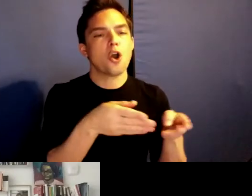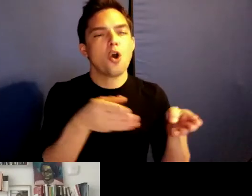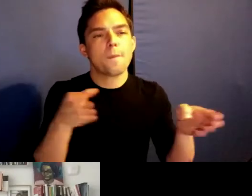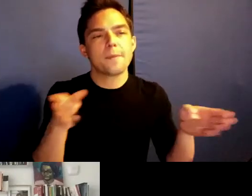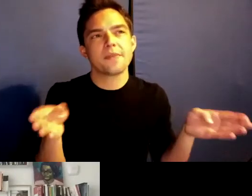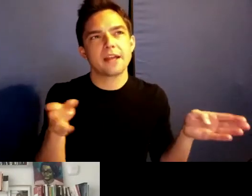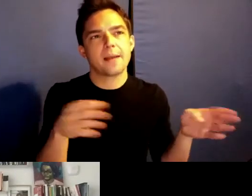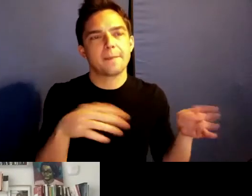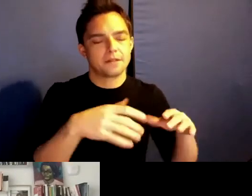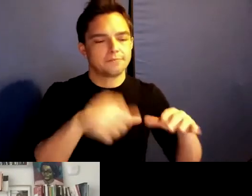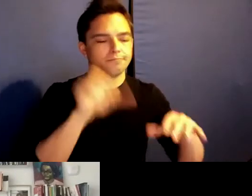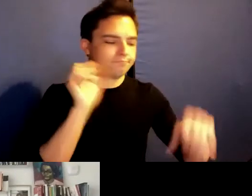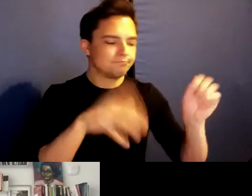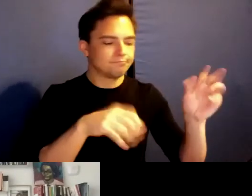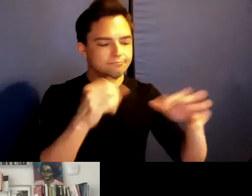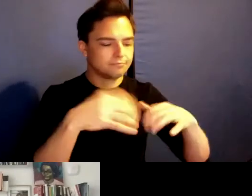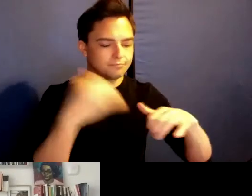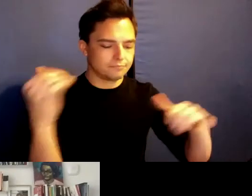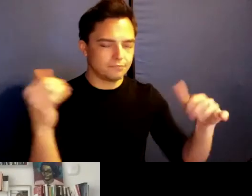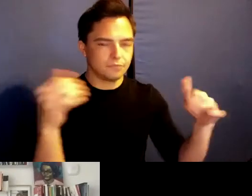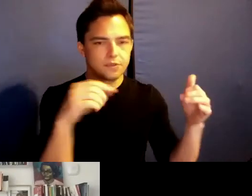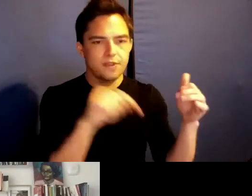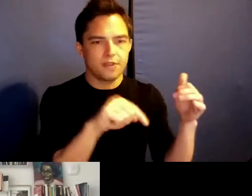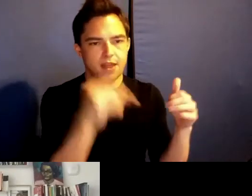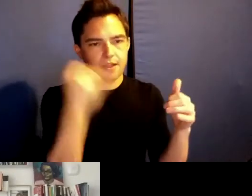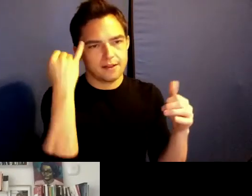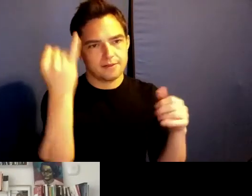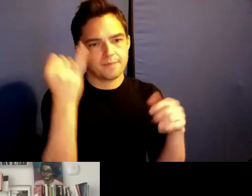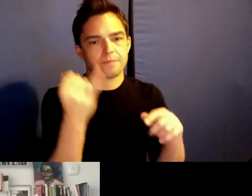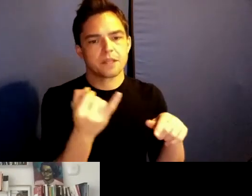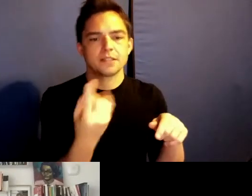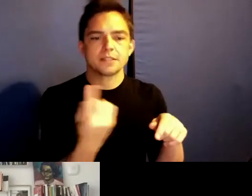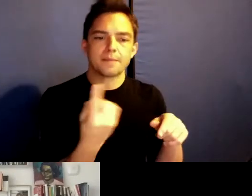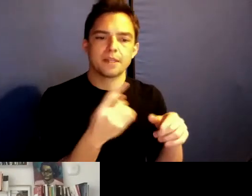Something that feels really important to me about how the book moves and I'm thinking